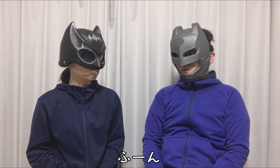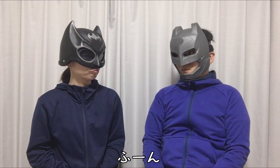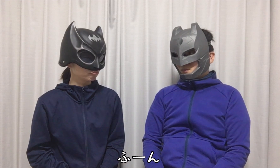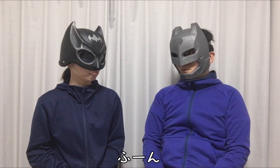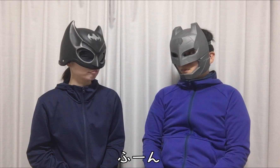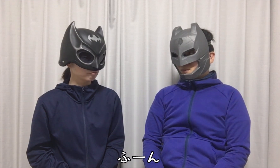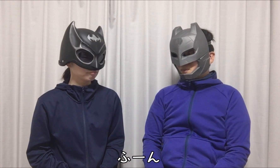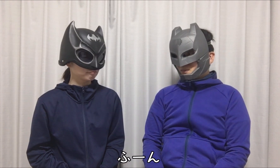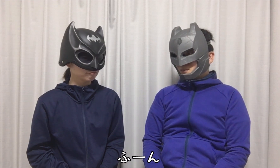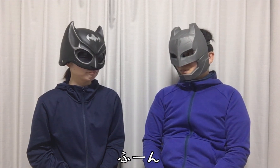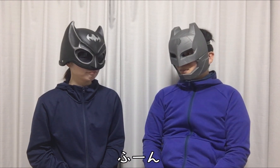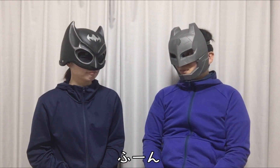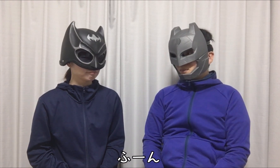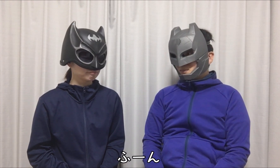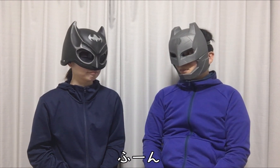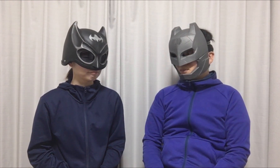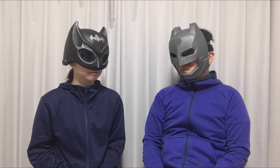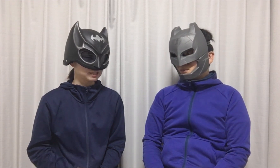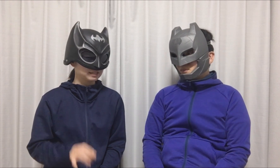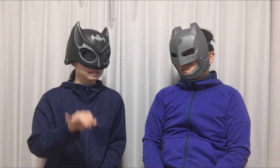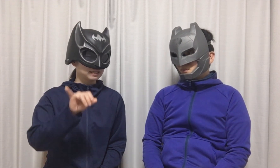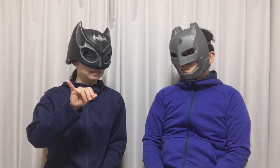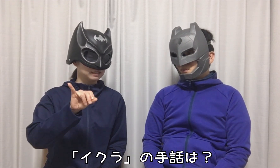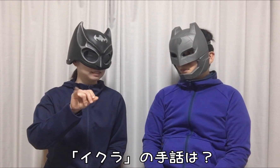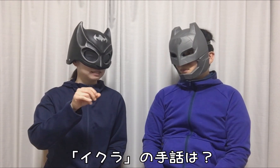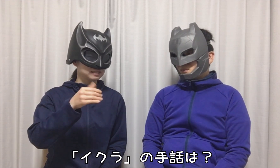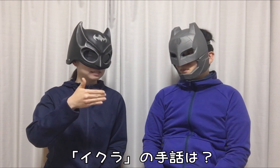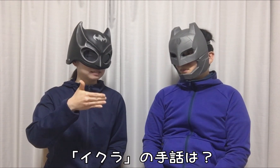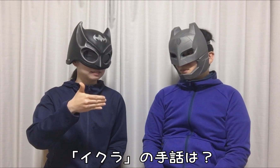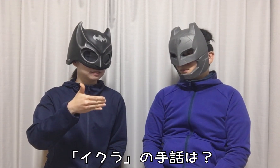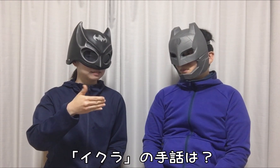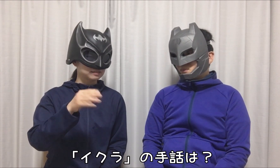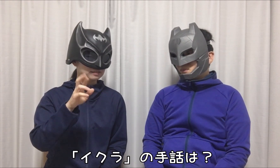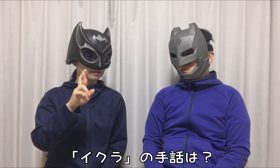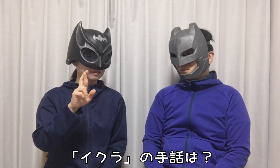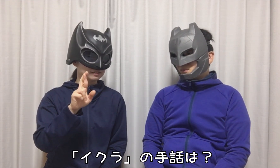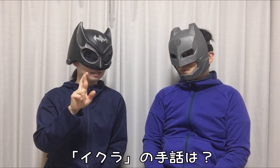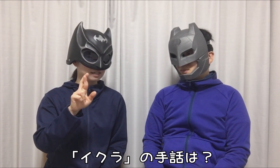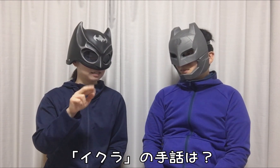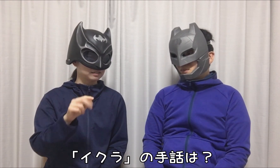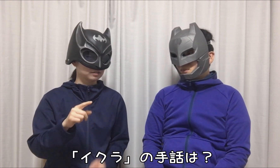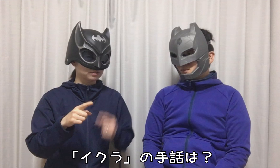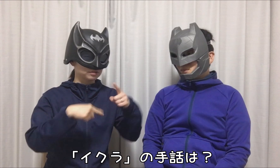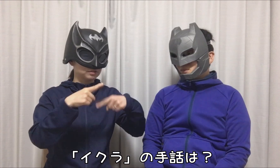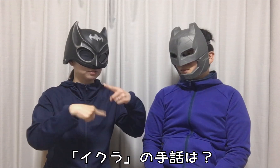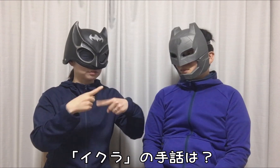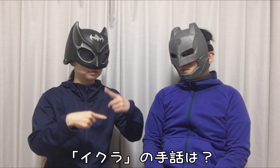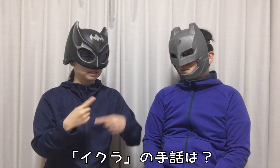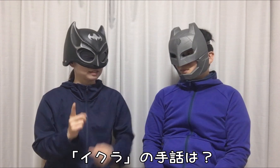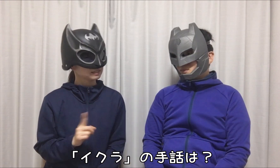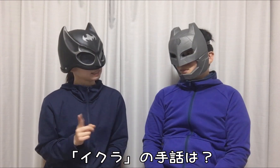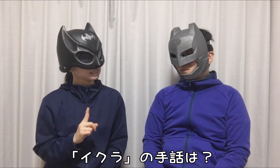I see. Please teach me the Japanese sign language for "Salmon roe".